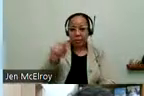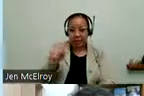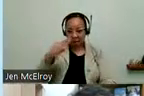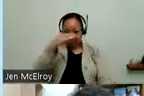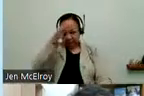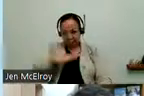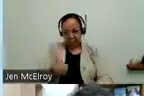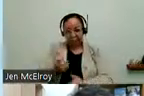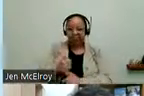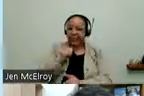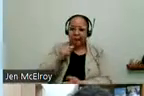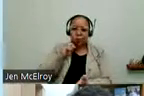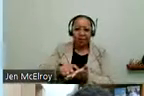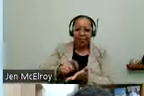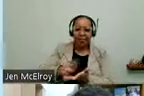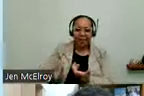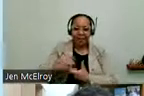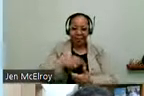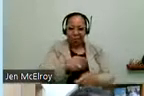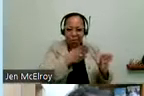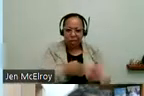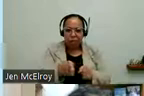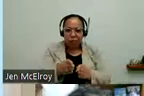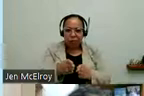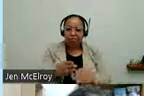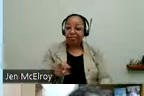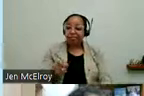Act. But as a black man who is not recognized in those efforts. That